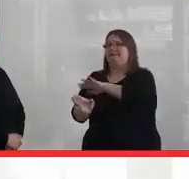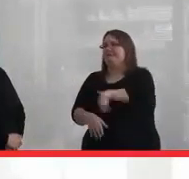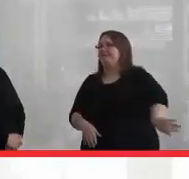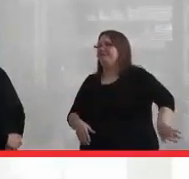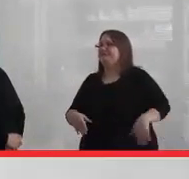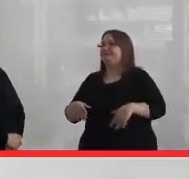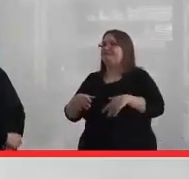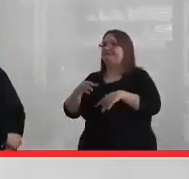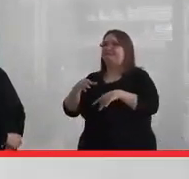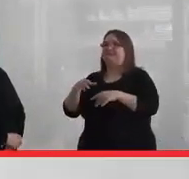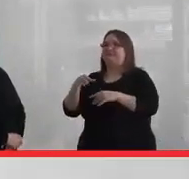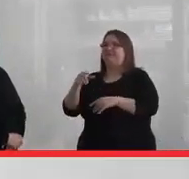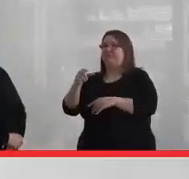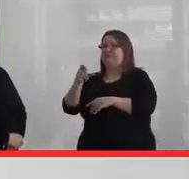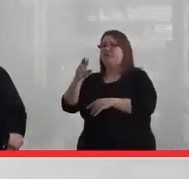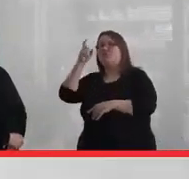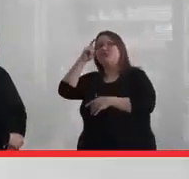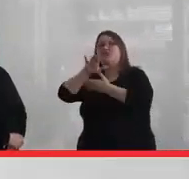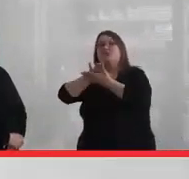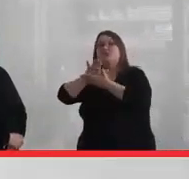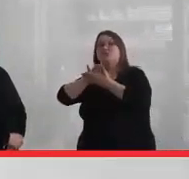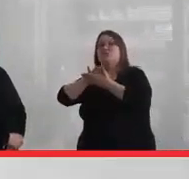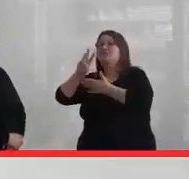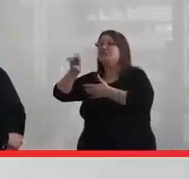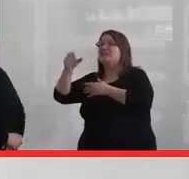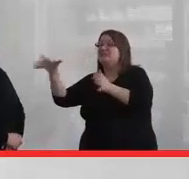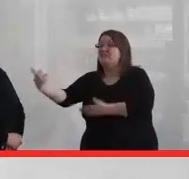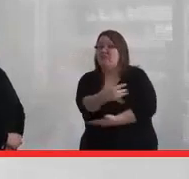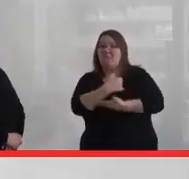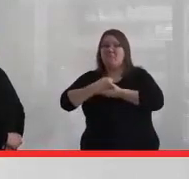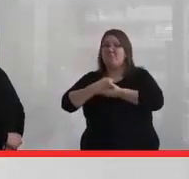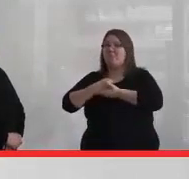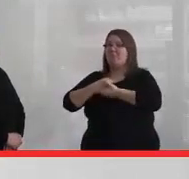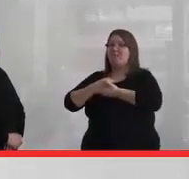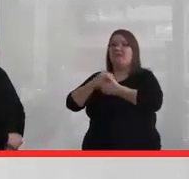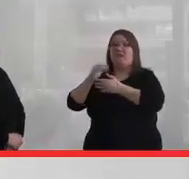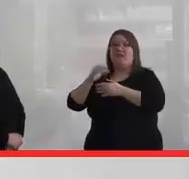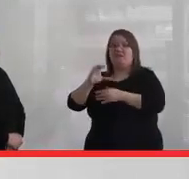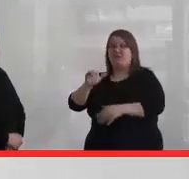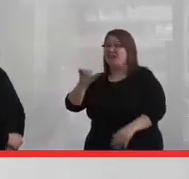The residential schools, the Sixties Scoop, even child protective services still